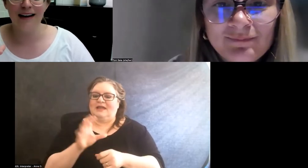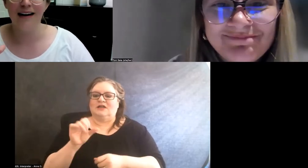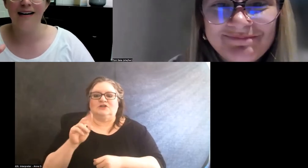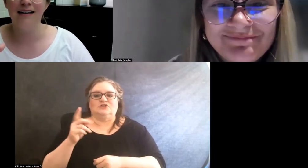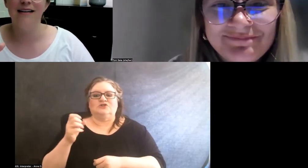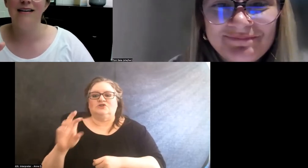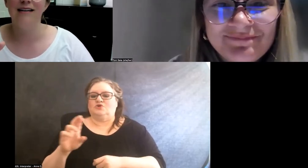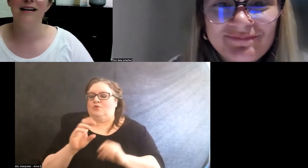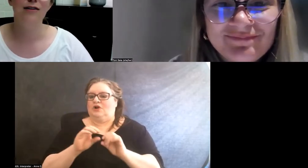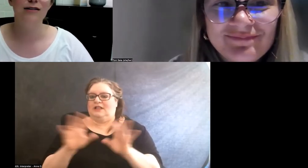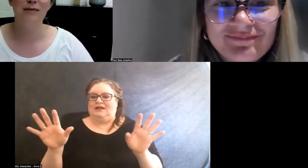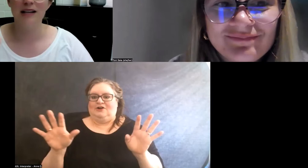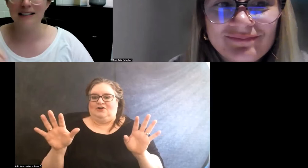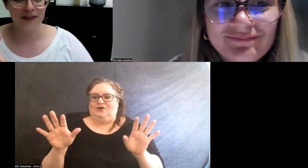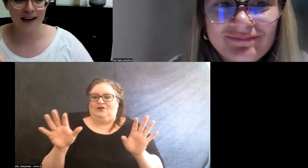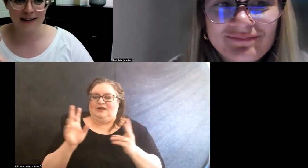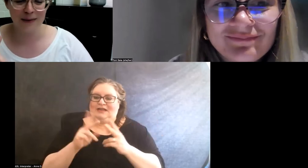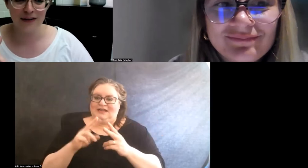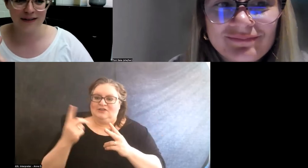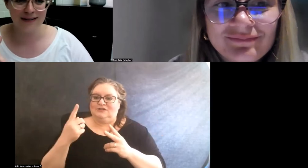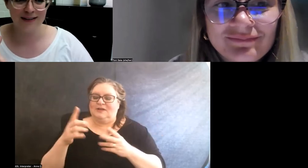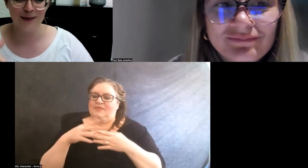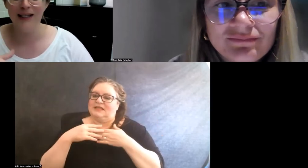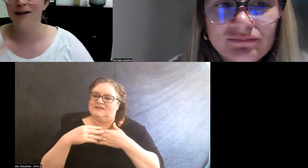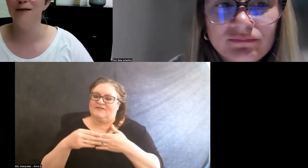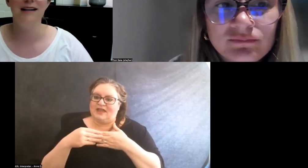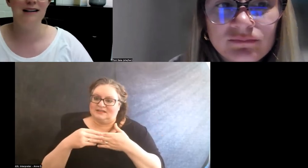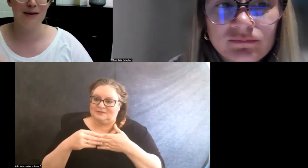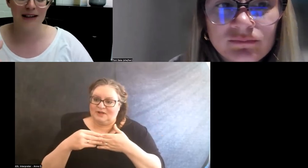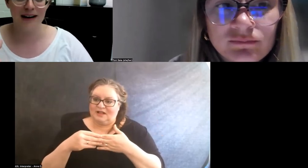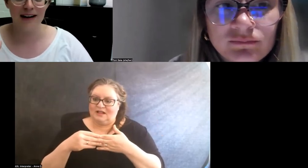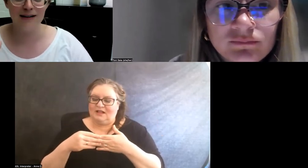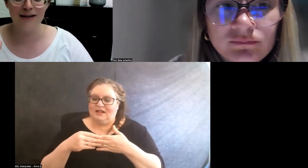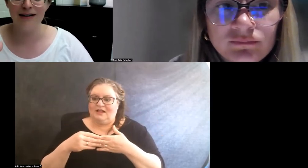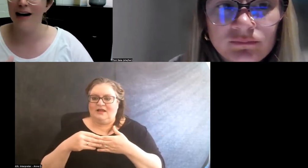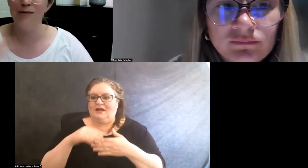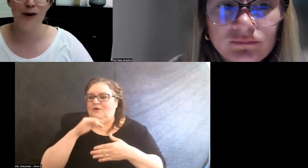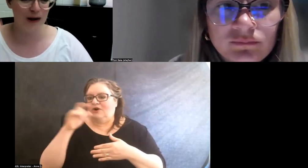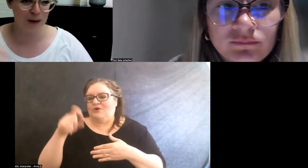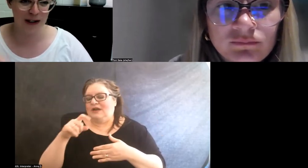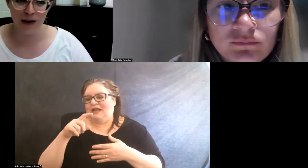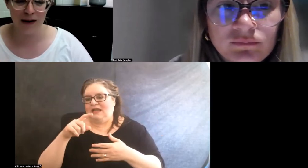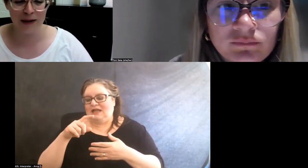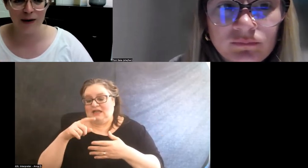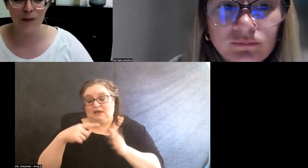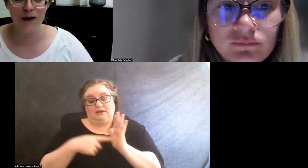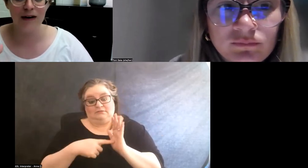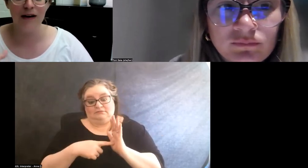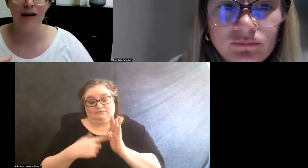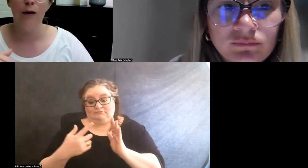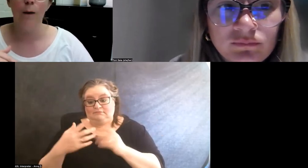that either something's flexible, we don't need it to be done at a certain time, do it when you come into work.